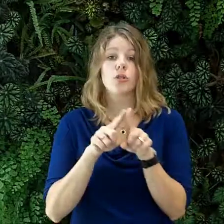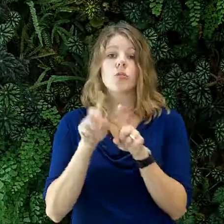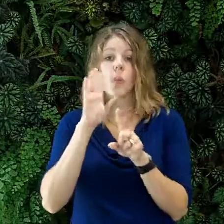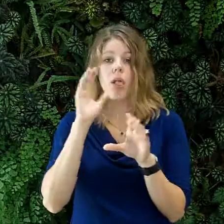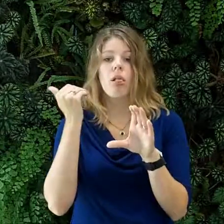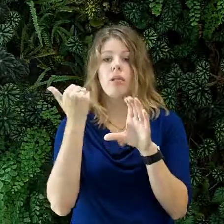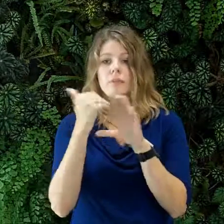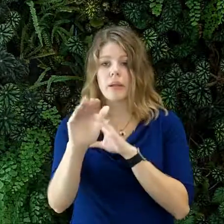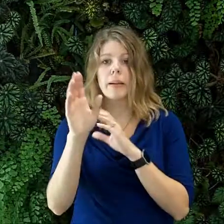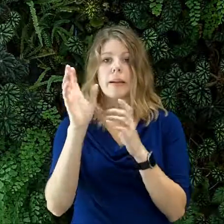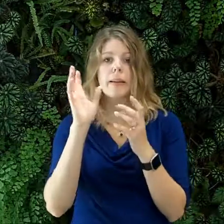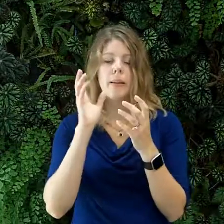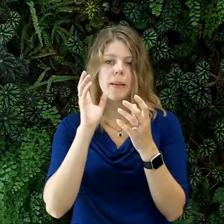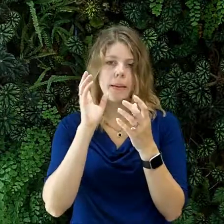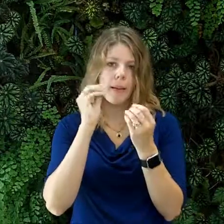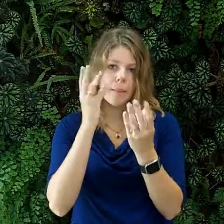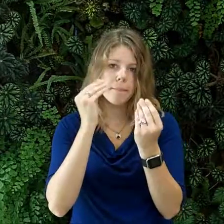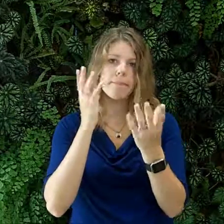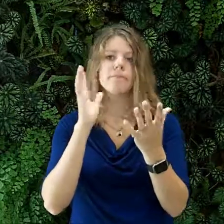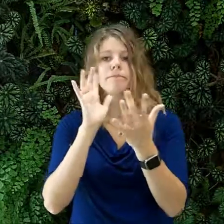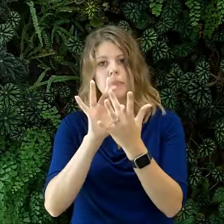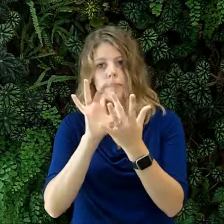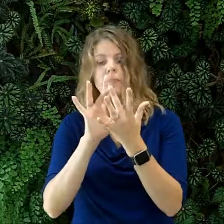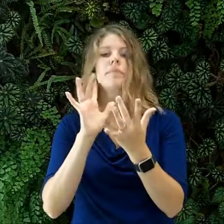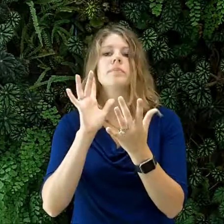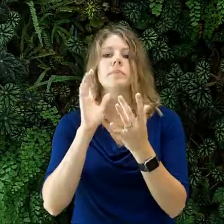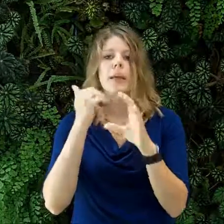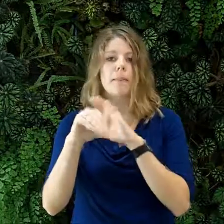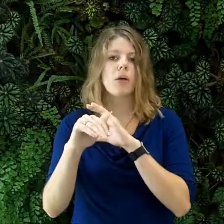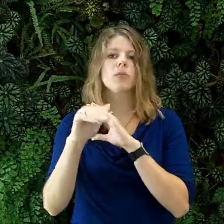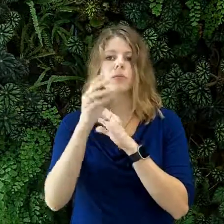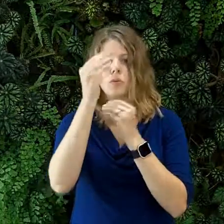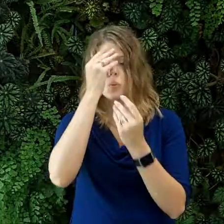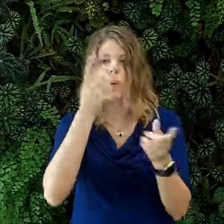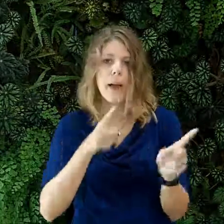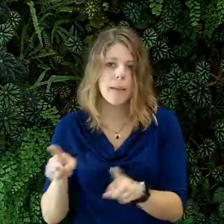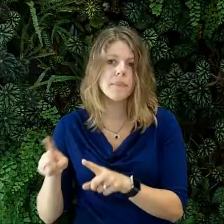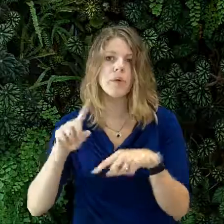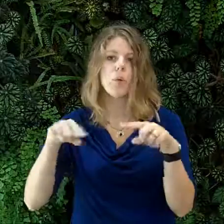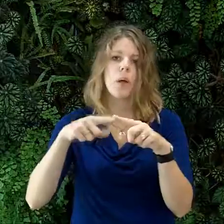I will also correspond with you by e-mail to keep you updated with more detailed information, reservation confirmation,